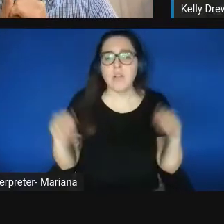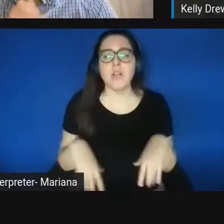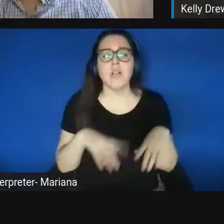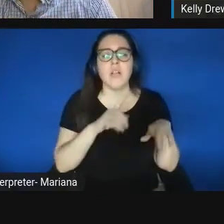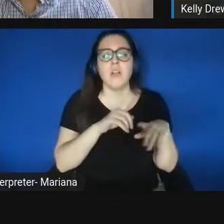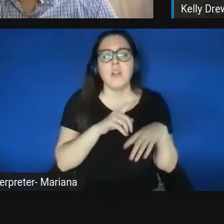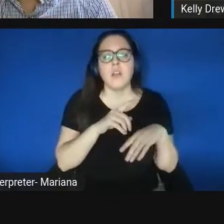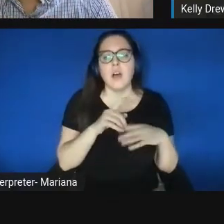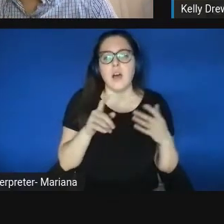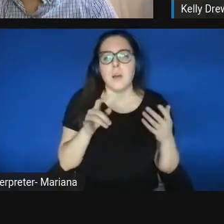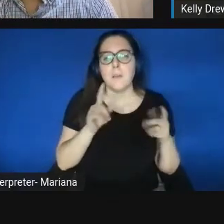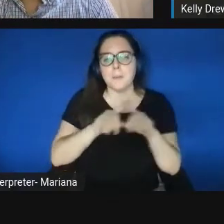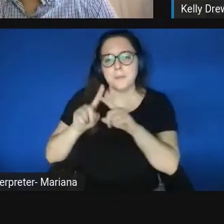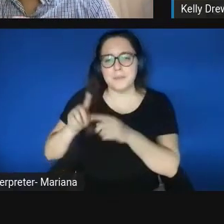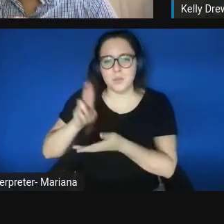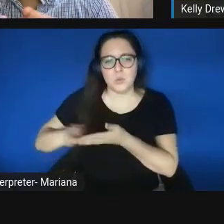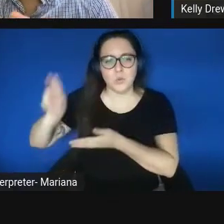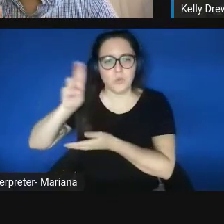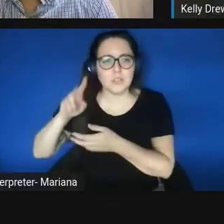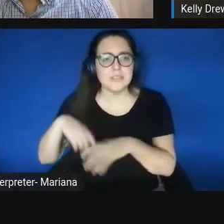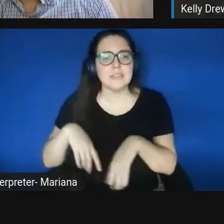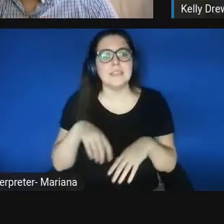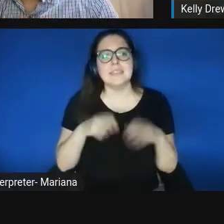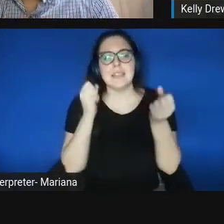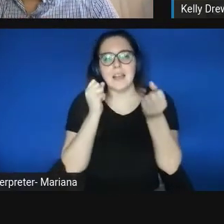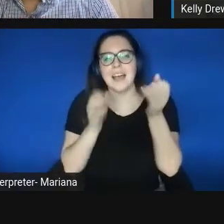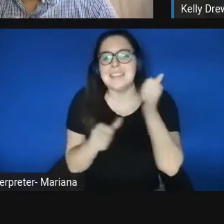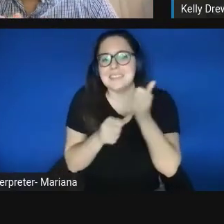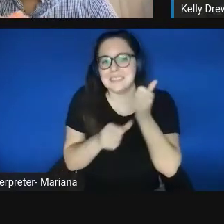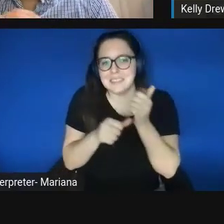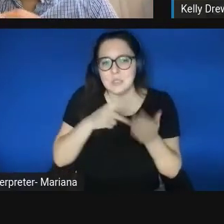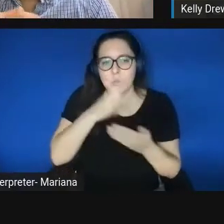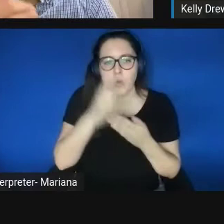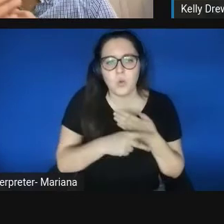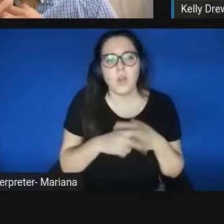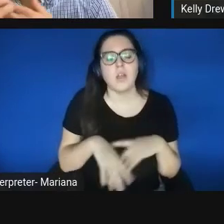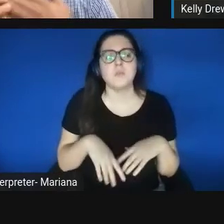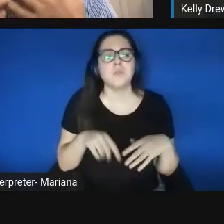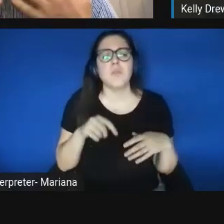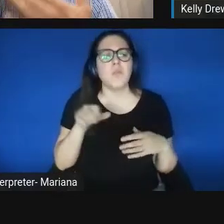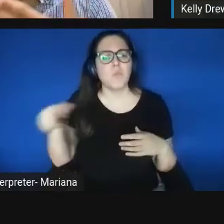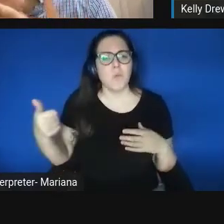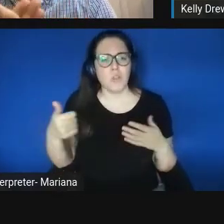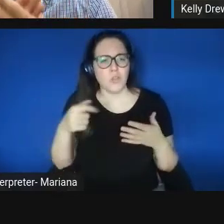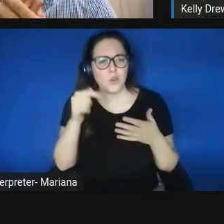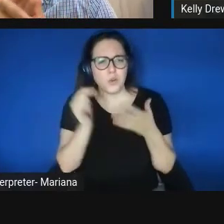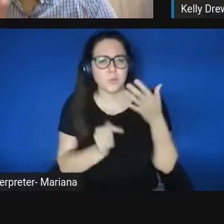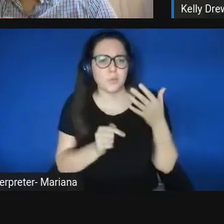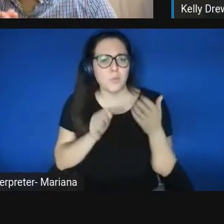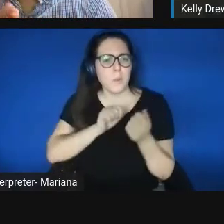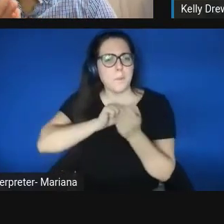Academic Assistance Program. What are some of the other approaches or programs